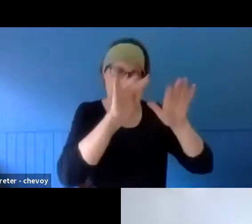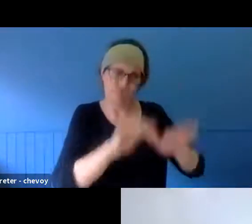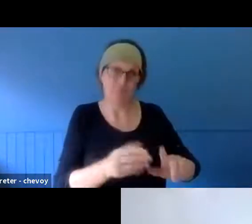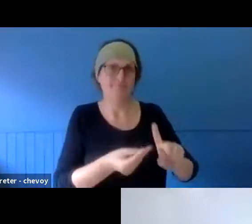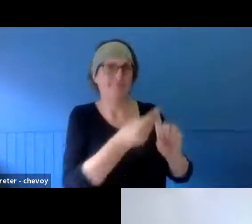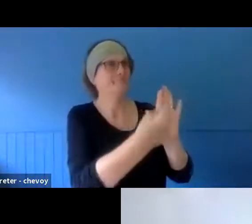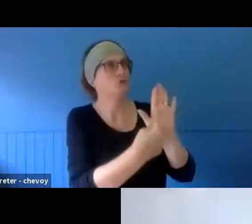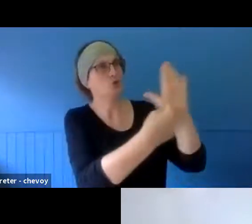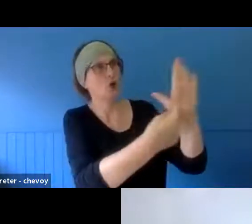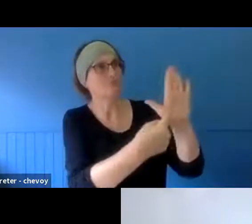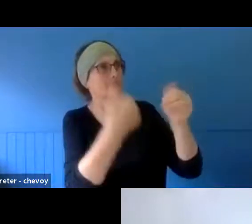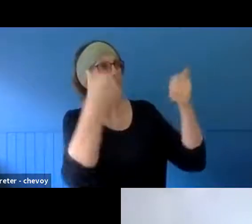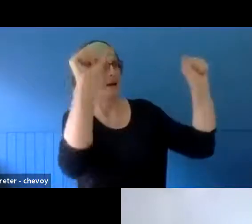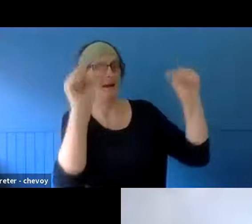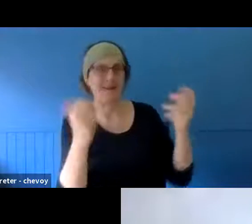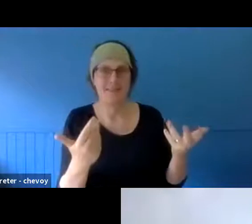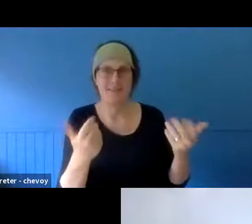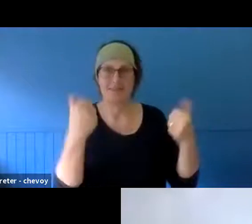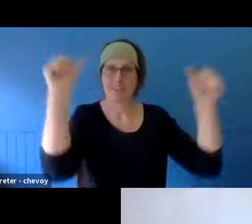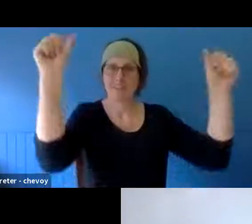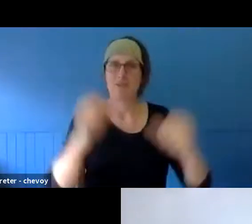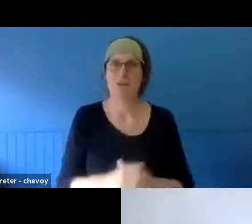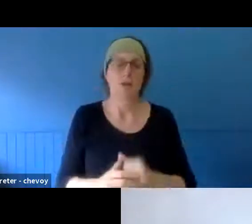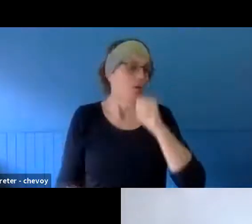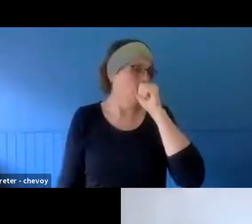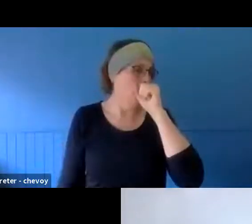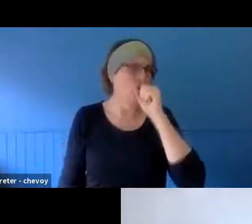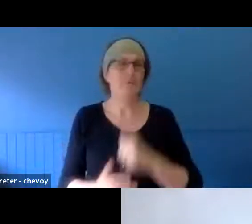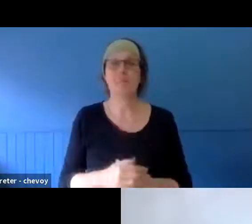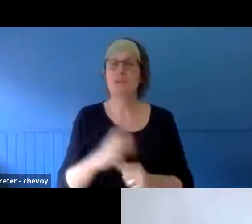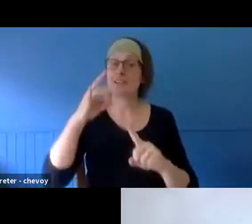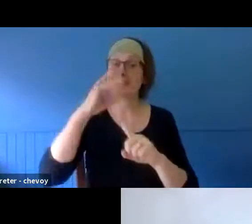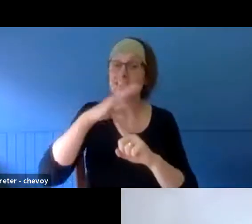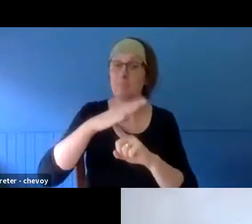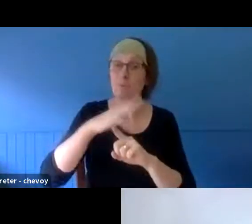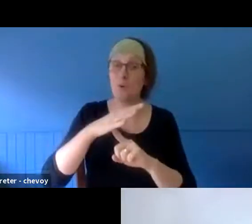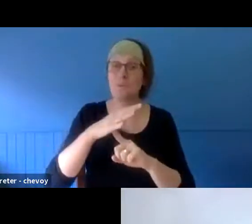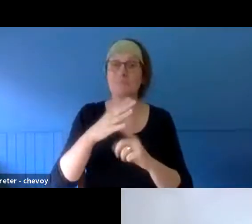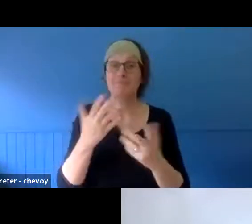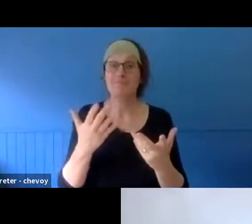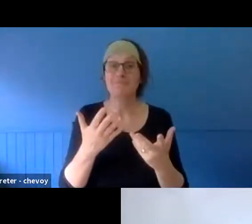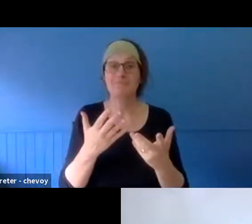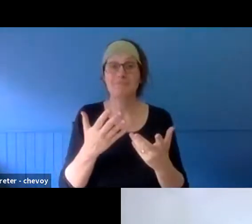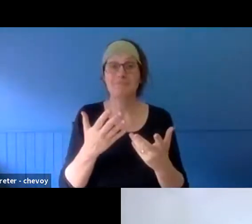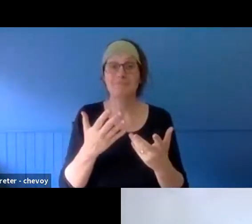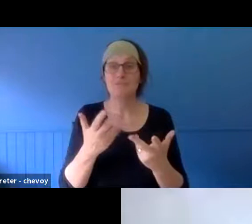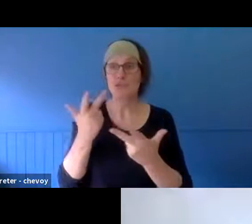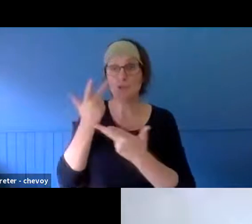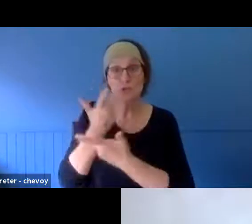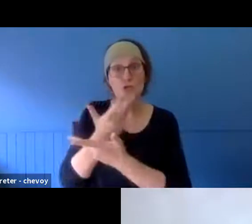just about funding bodies. That's also about letting the work that those individuals - there was artists leading the workshops, there